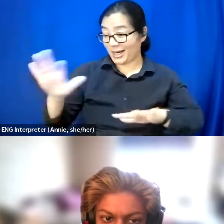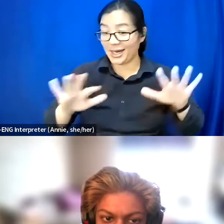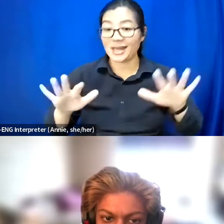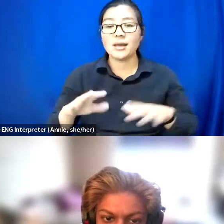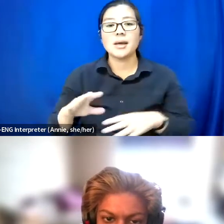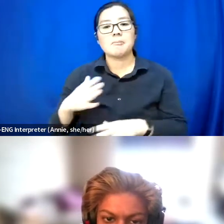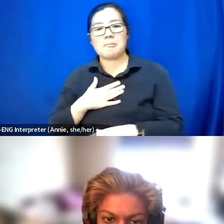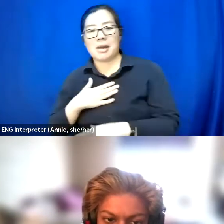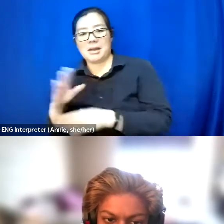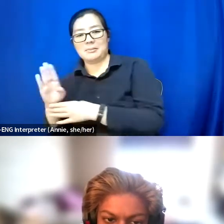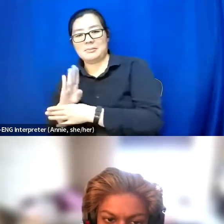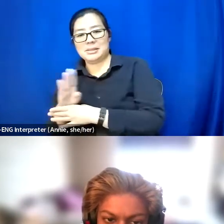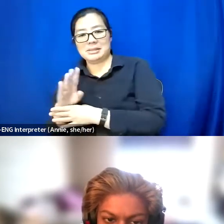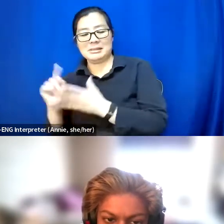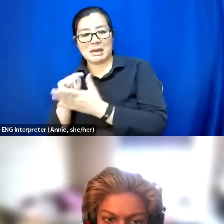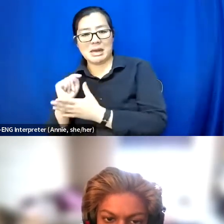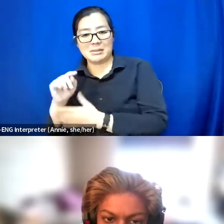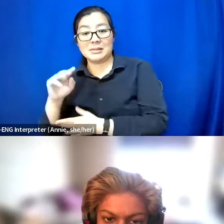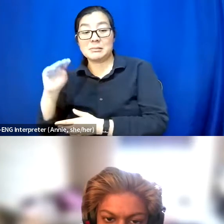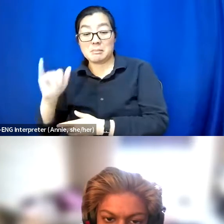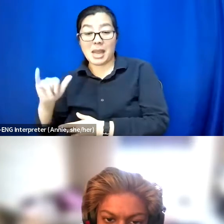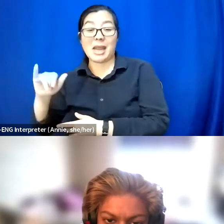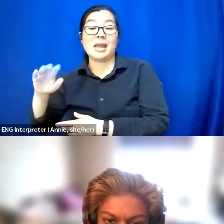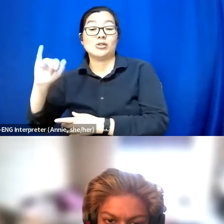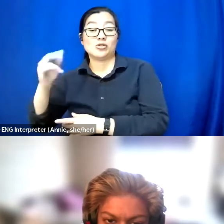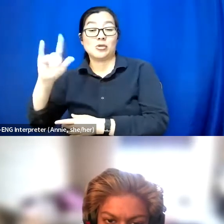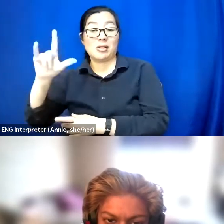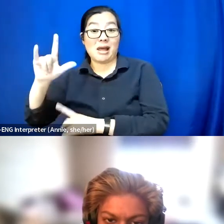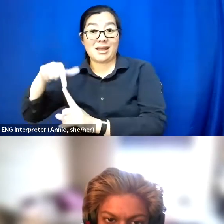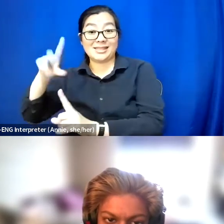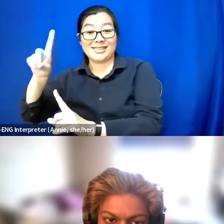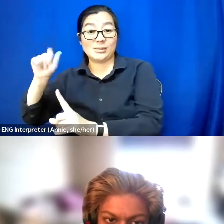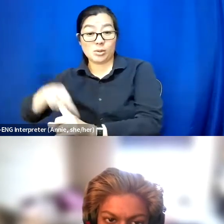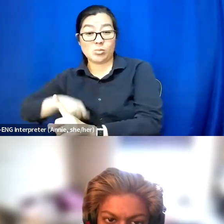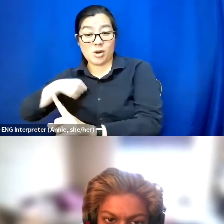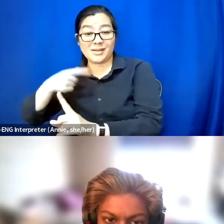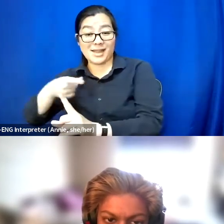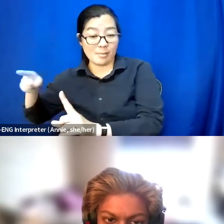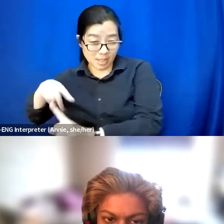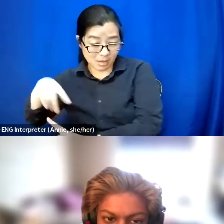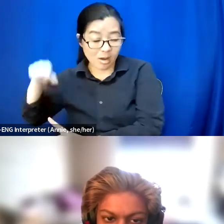and May to July because Disability Pride's in July. They'll probably be, I'll probably be doing some live streams on TikTok